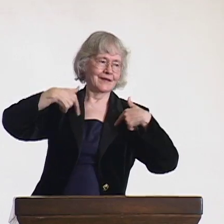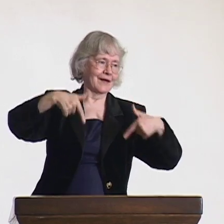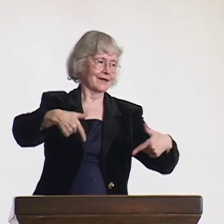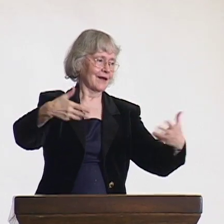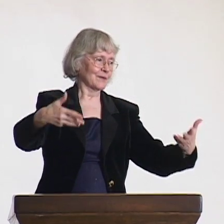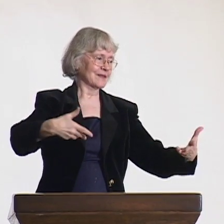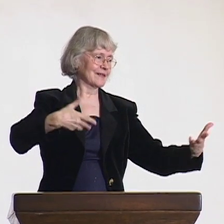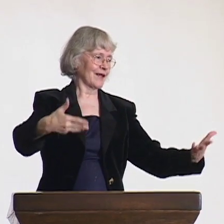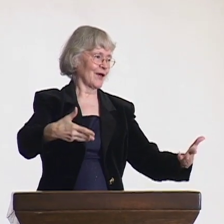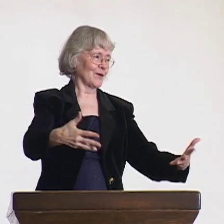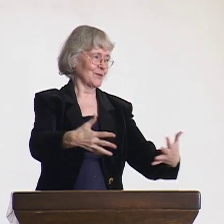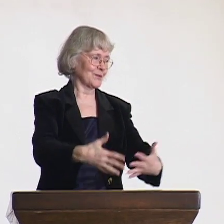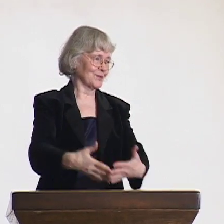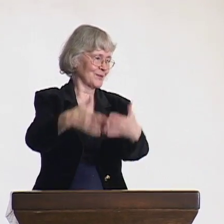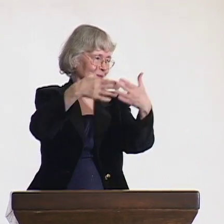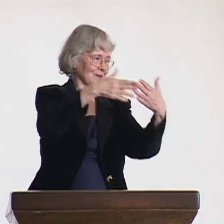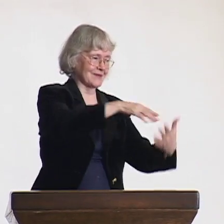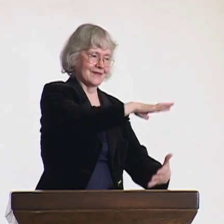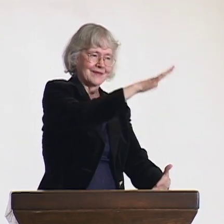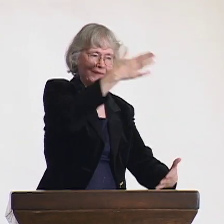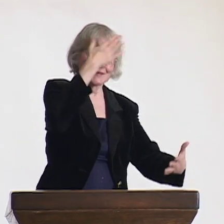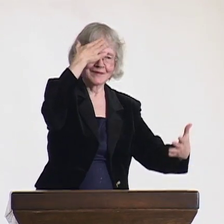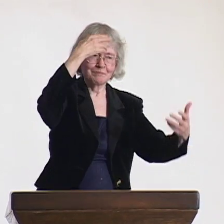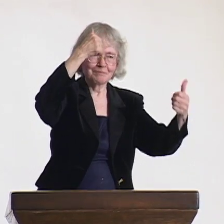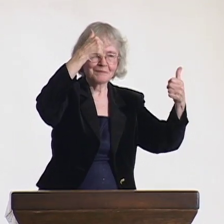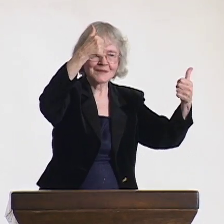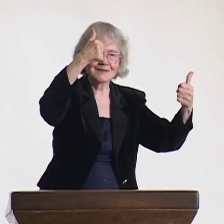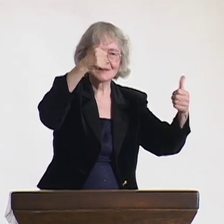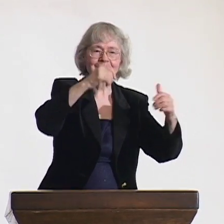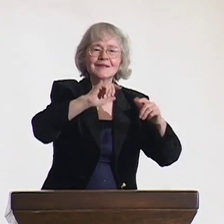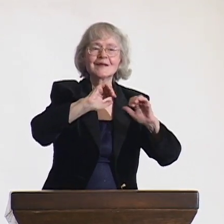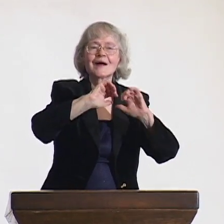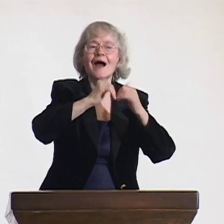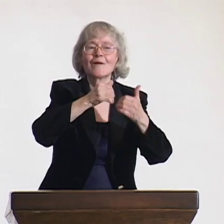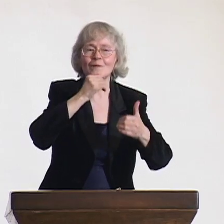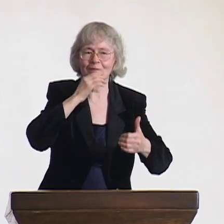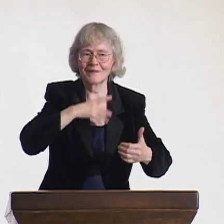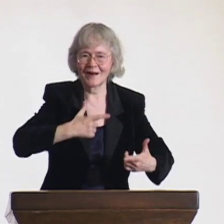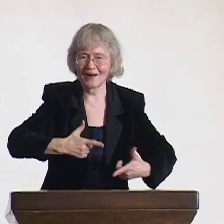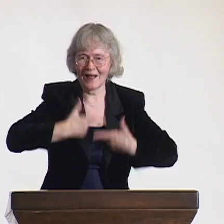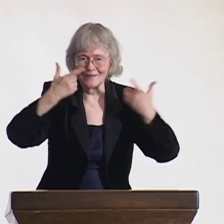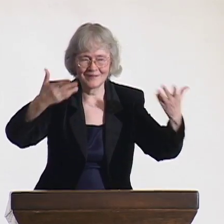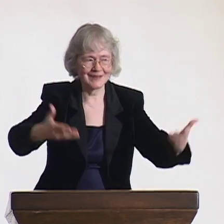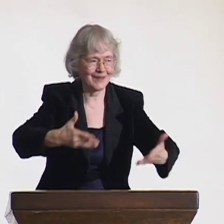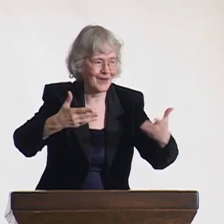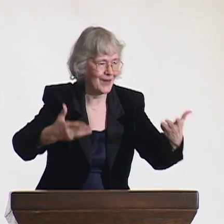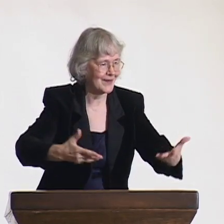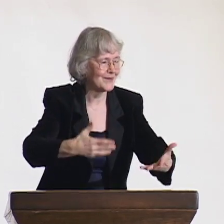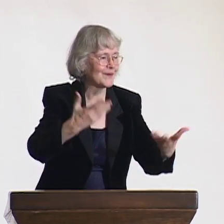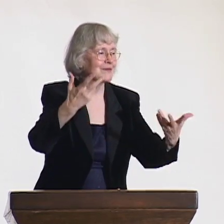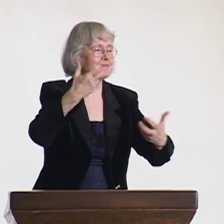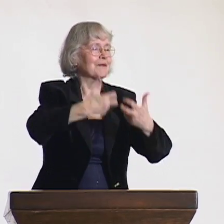I was here in the United States for a wonderful visit and it was great to work with the women here.